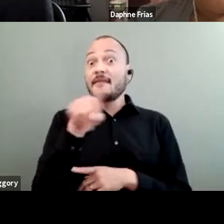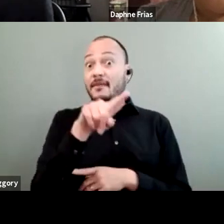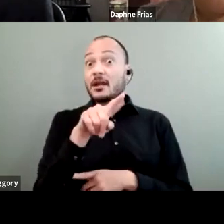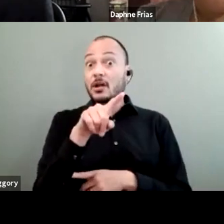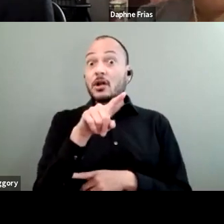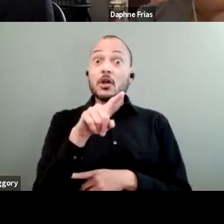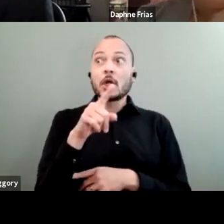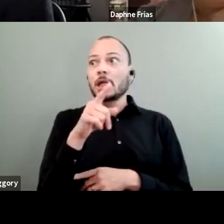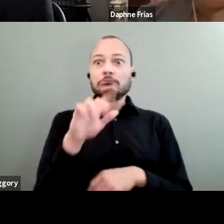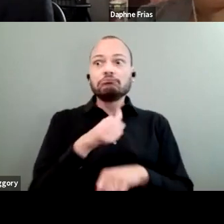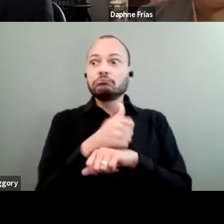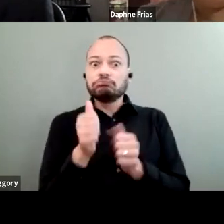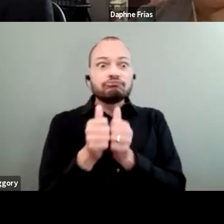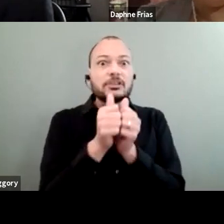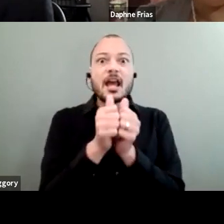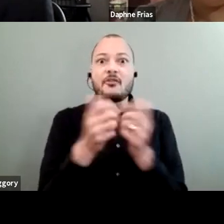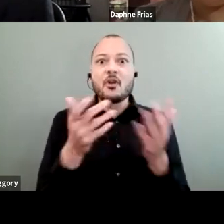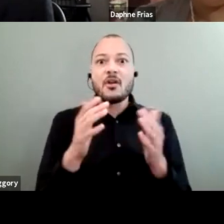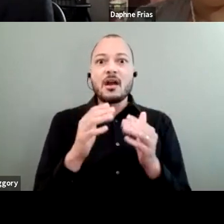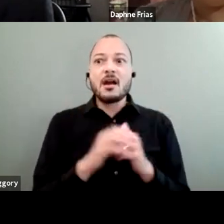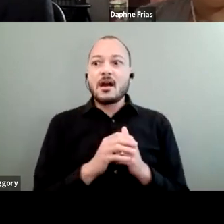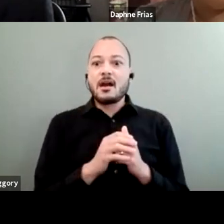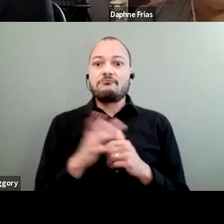They are going to a... I don't know.